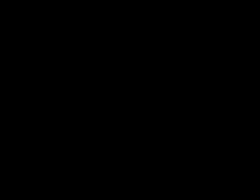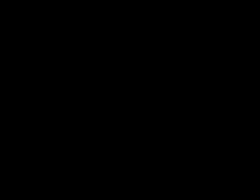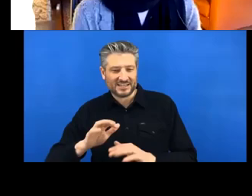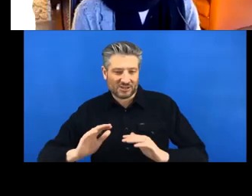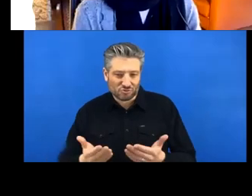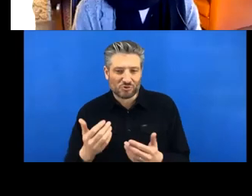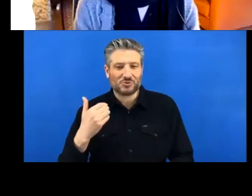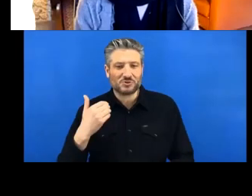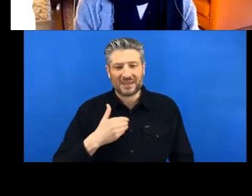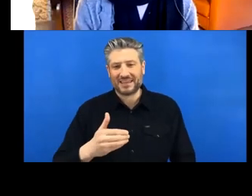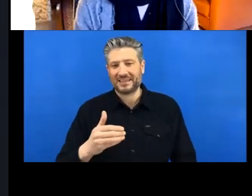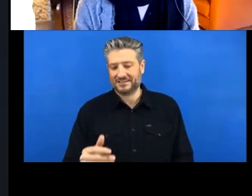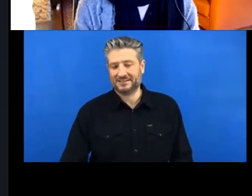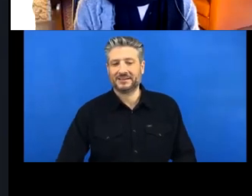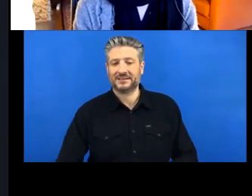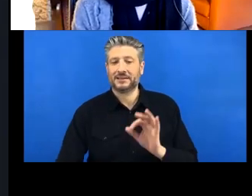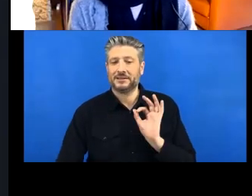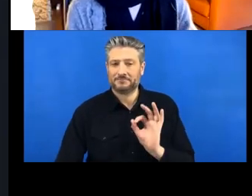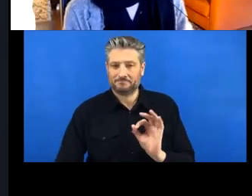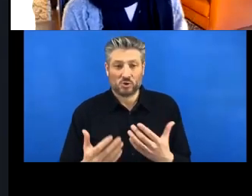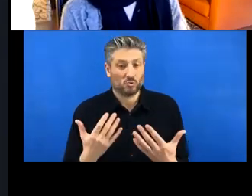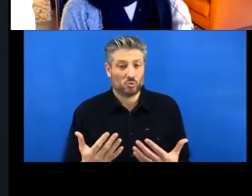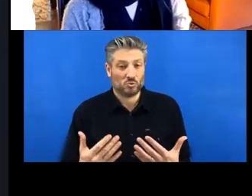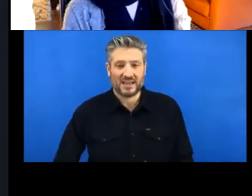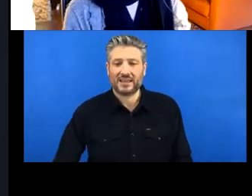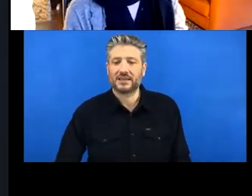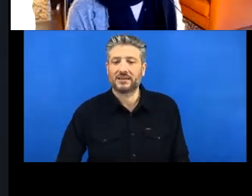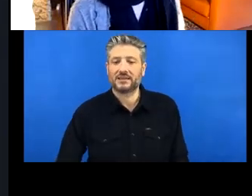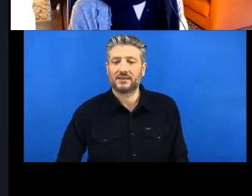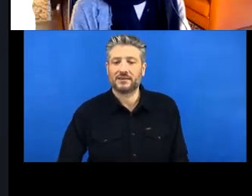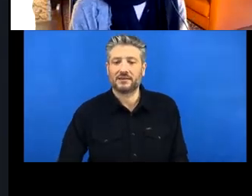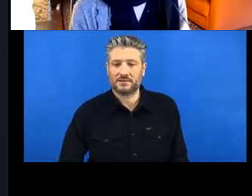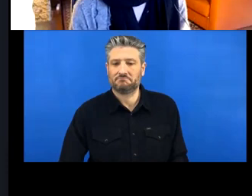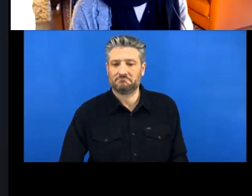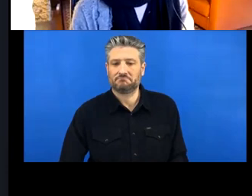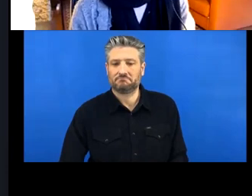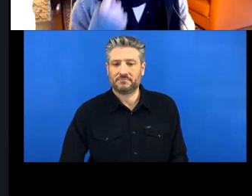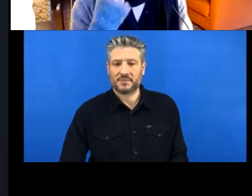Freya: [So this will be a] very basic conceptual introduction to version control using Git